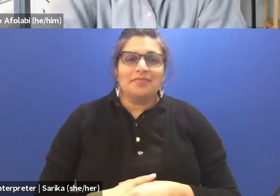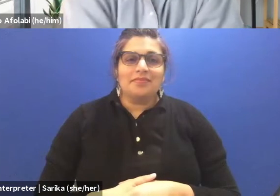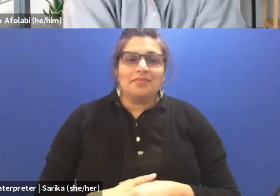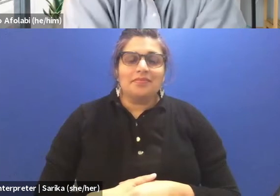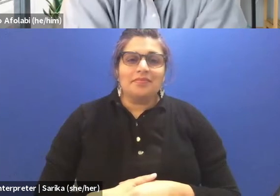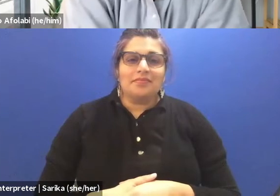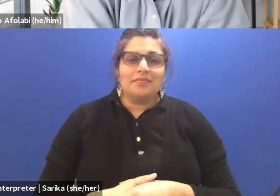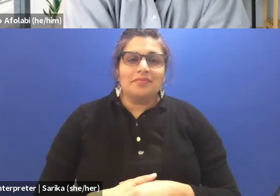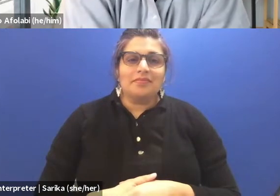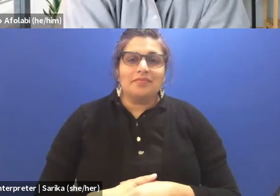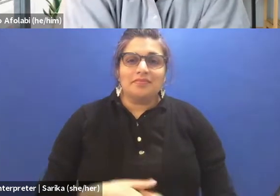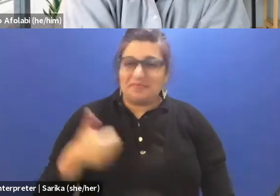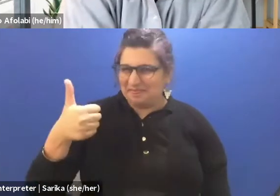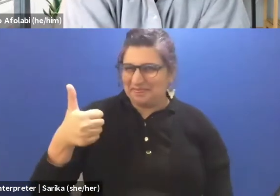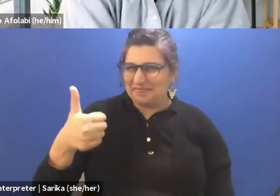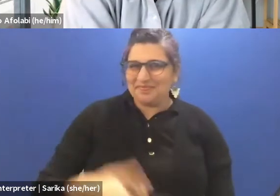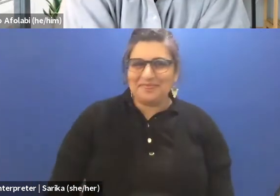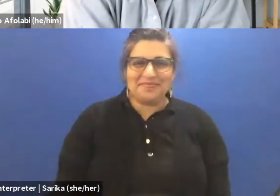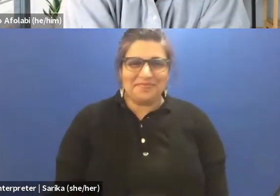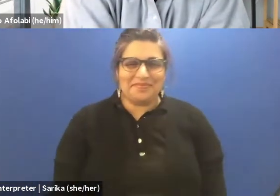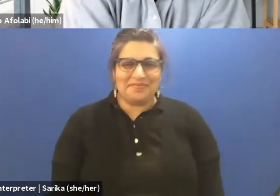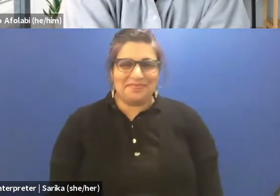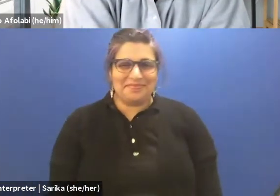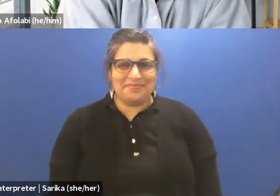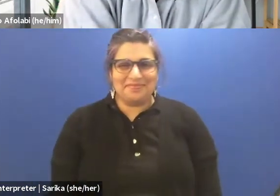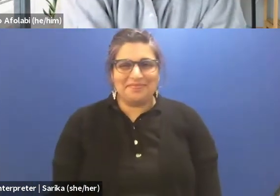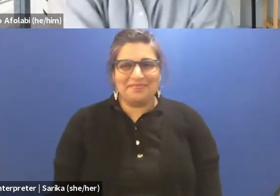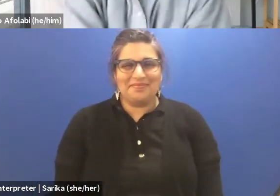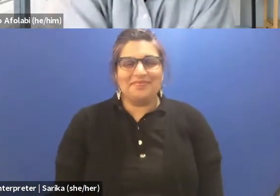(Charles speaks French) That's all. Okay, thank you.